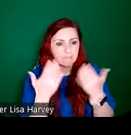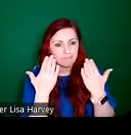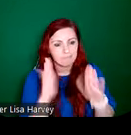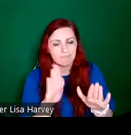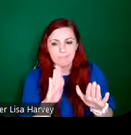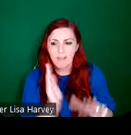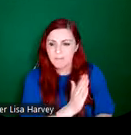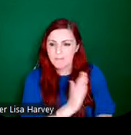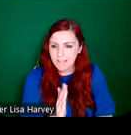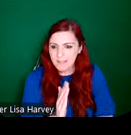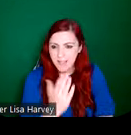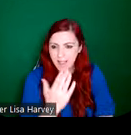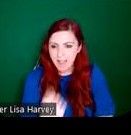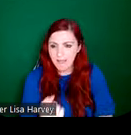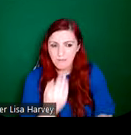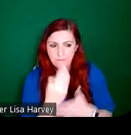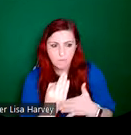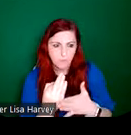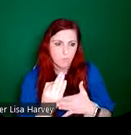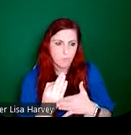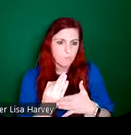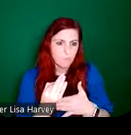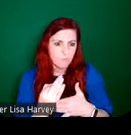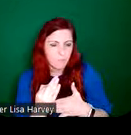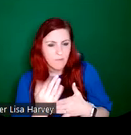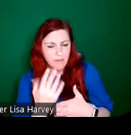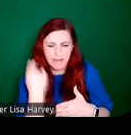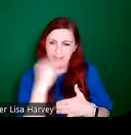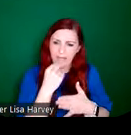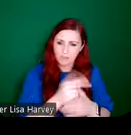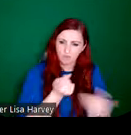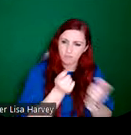a humane kind of treatment of the figure. He's quite it's feels like quite an